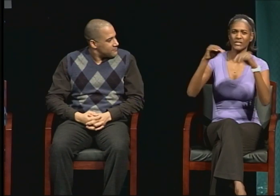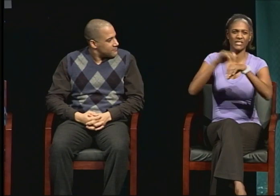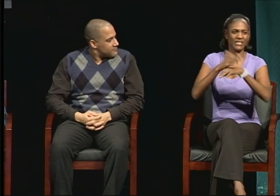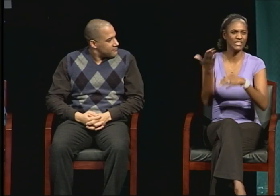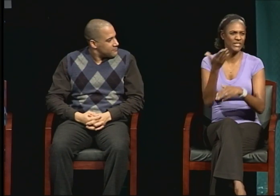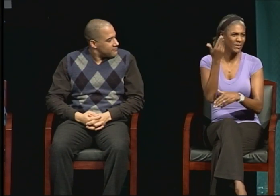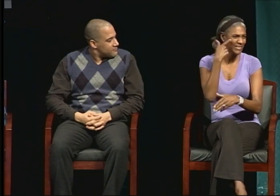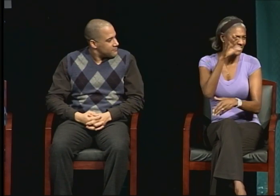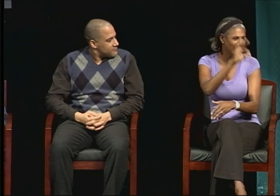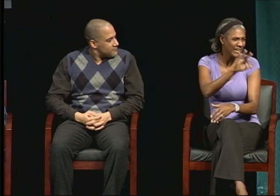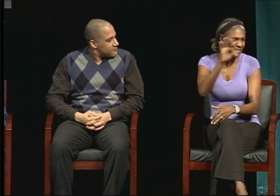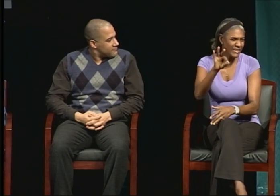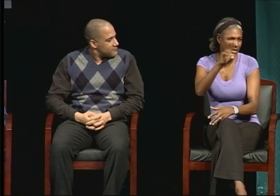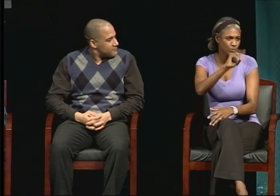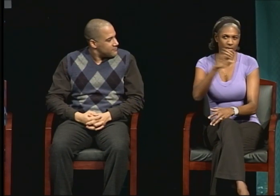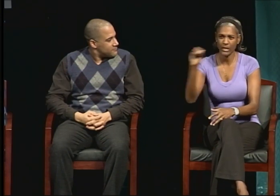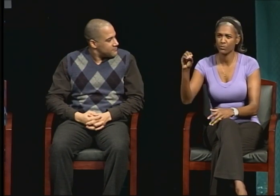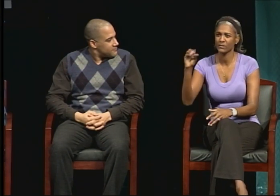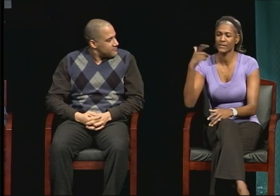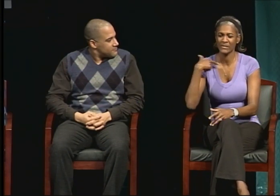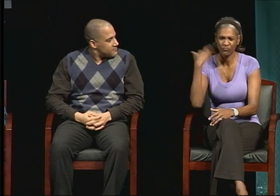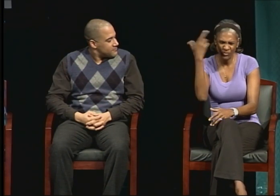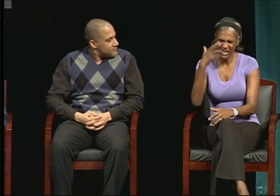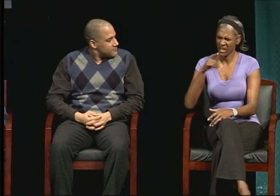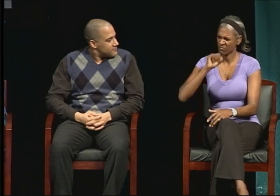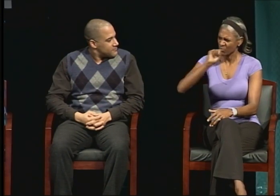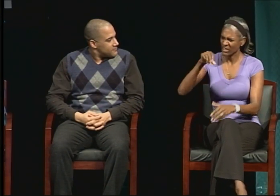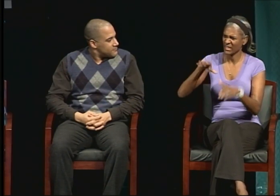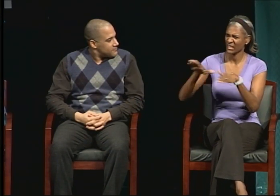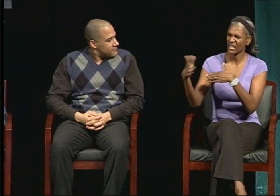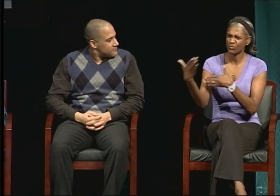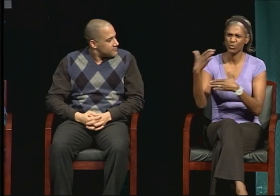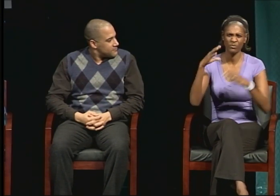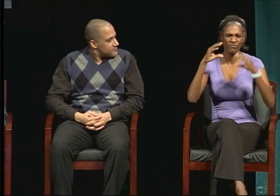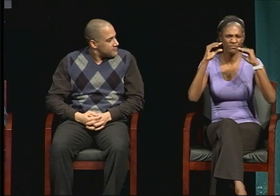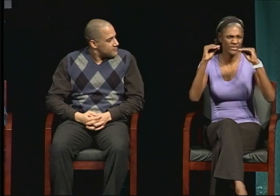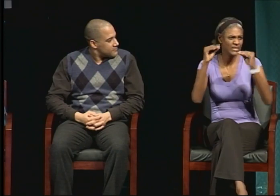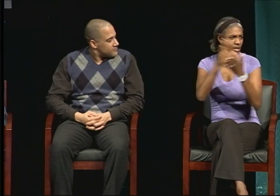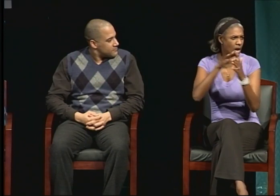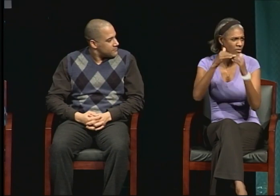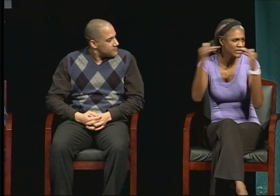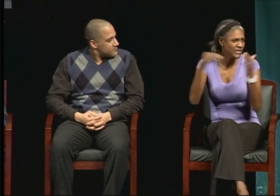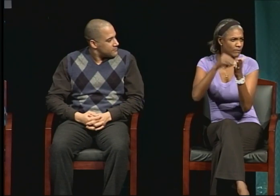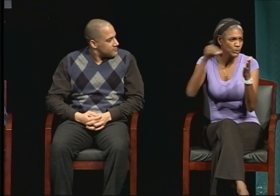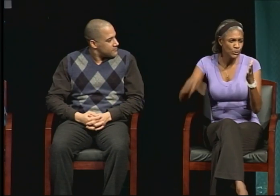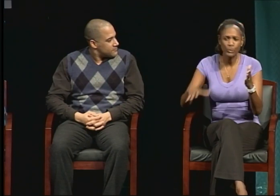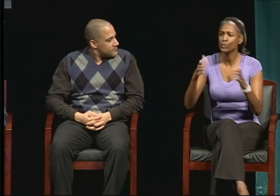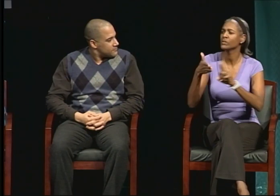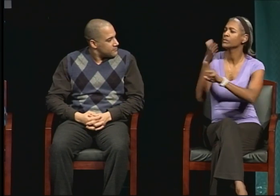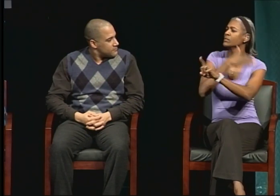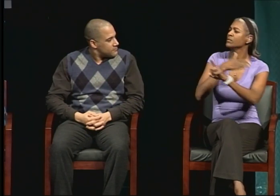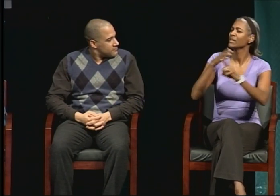And I just realized I really loved the college level classroom instruction that I was doing. So teaching high school was much different